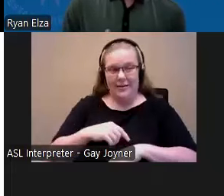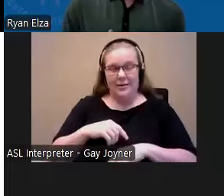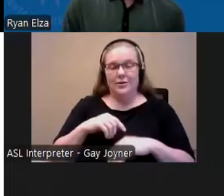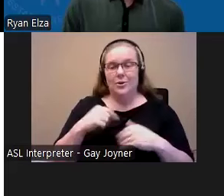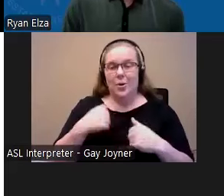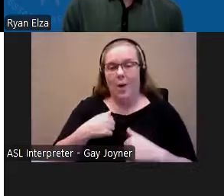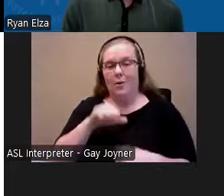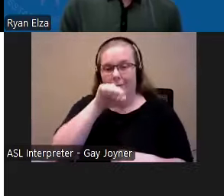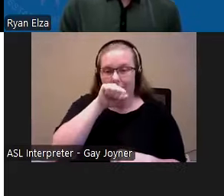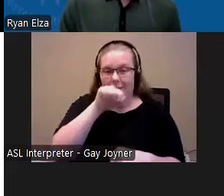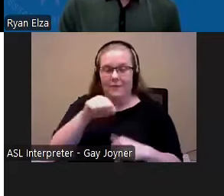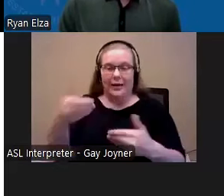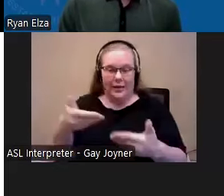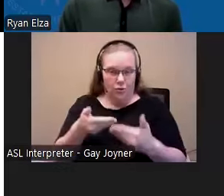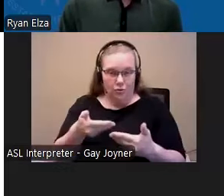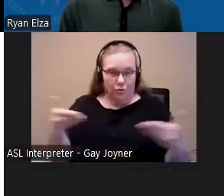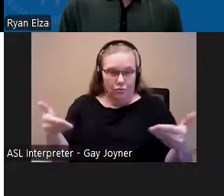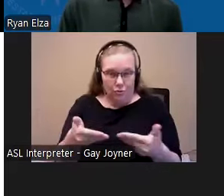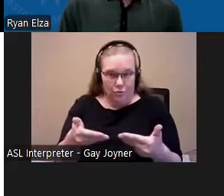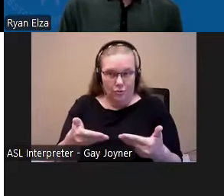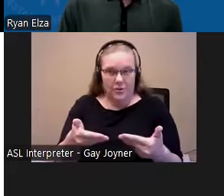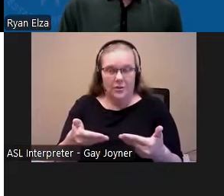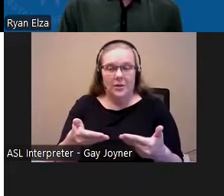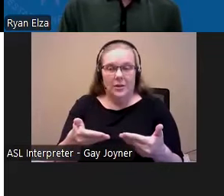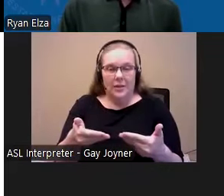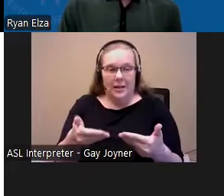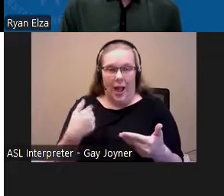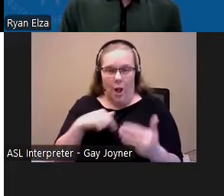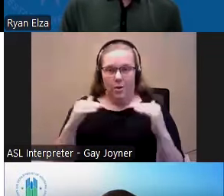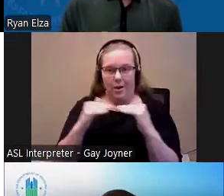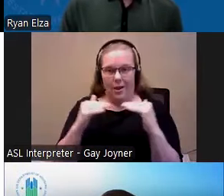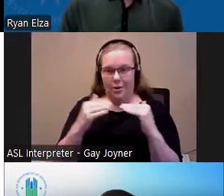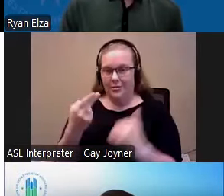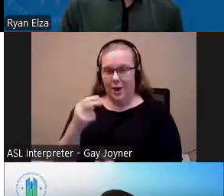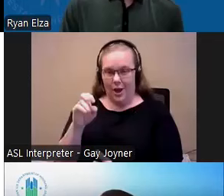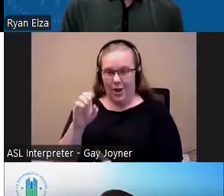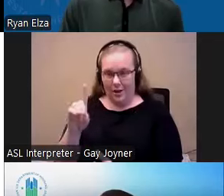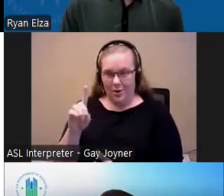love to introduce our colleagues at HUD. First, we will hear some opening remarks